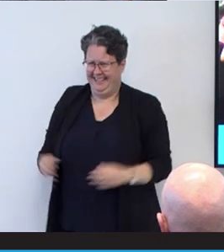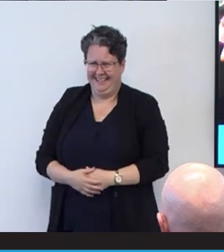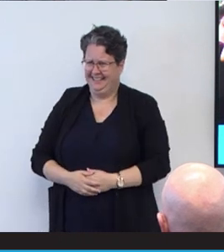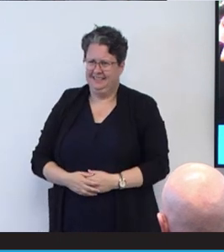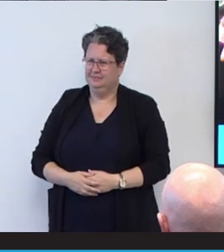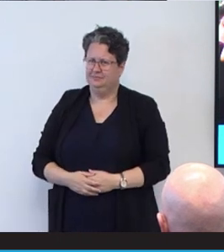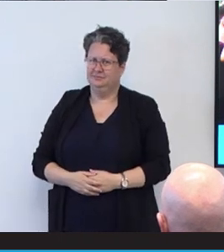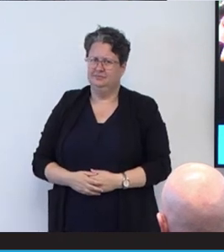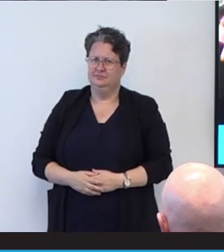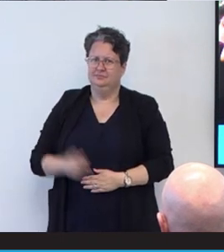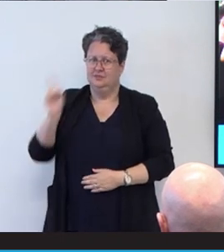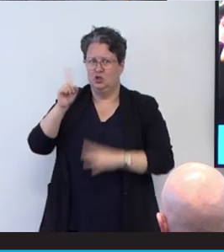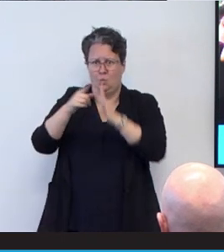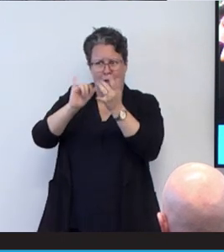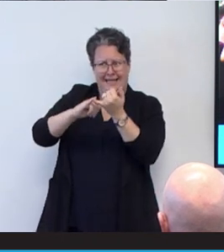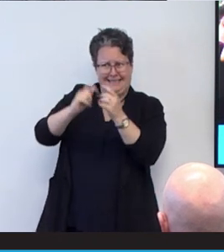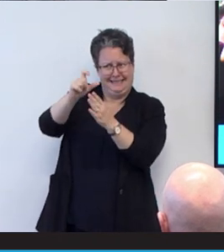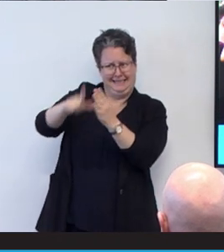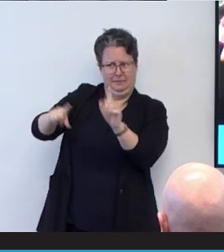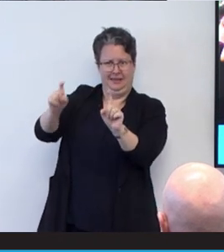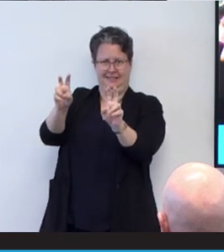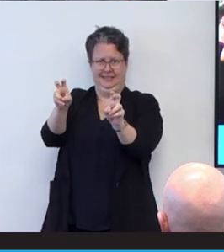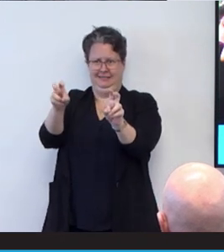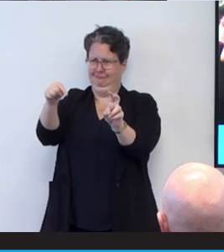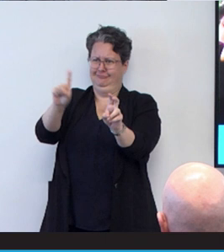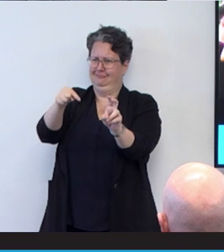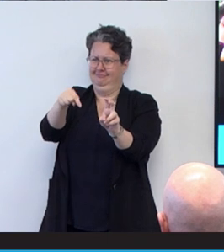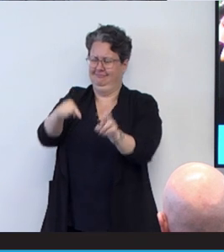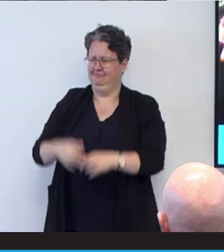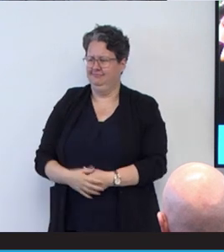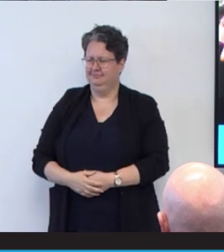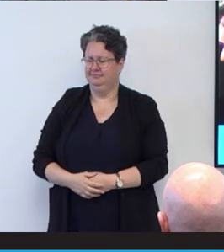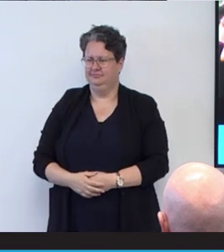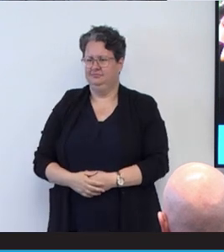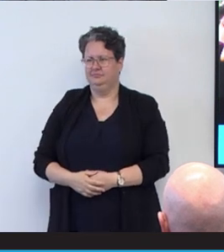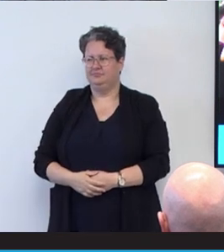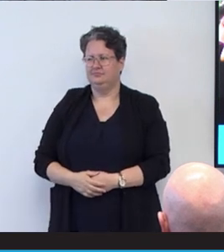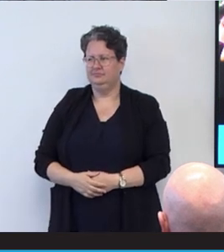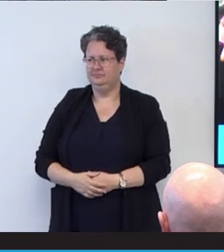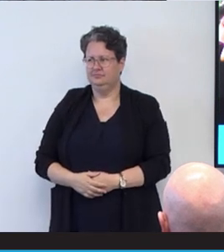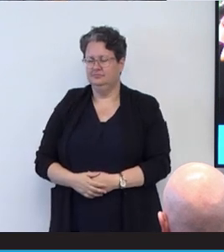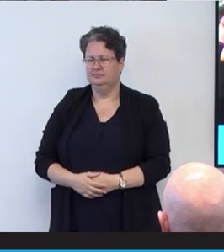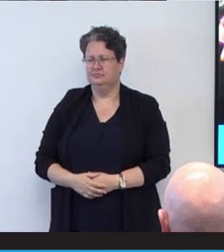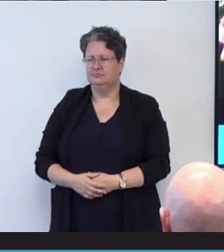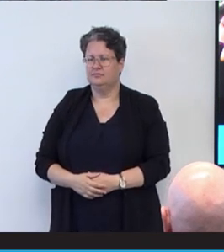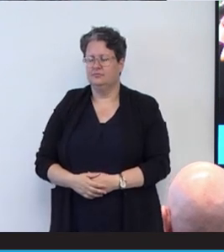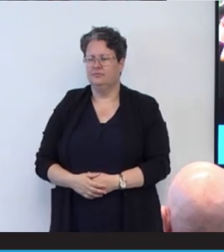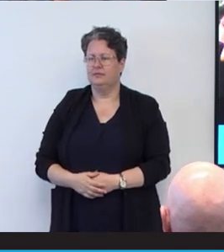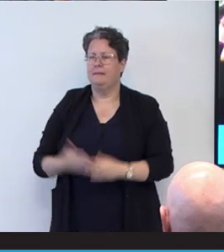So what is disability really? But that journey through depression is what actually led me to